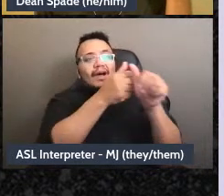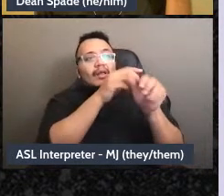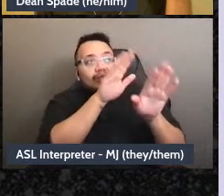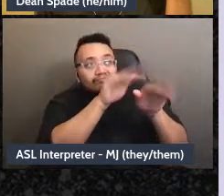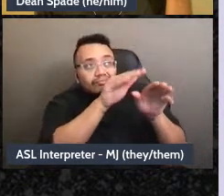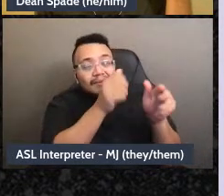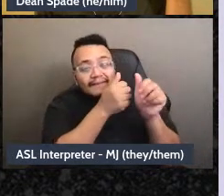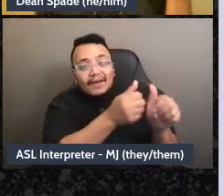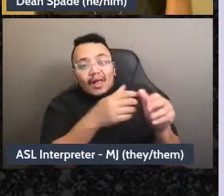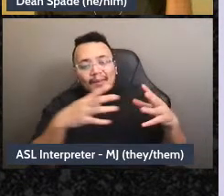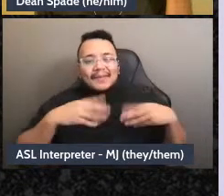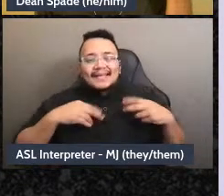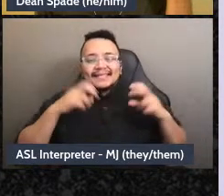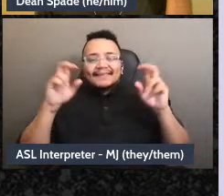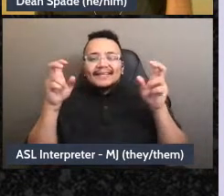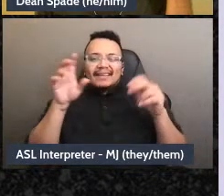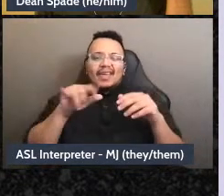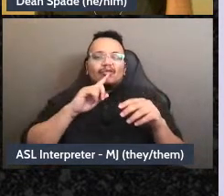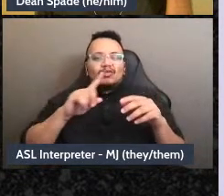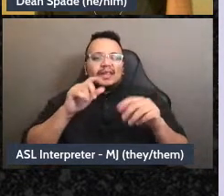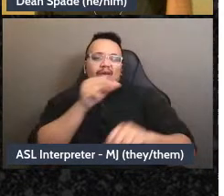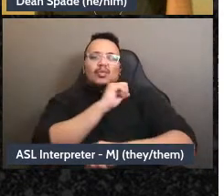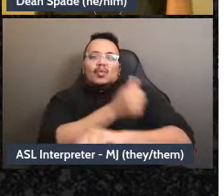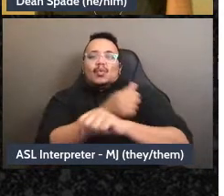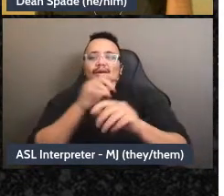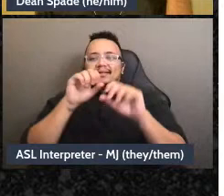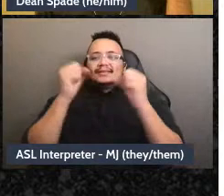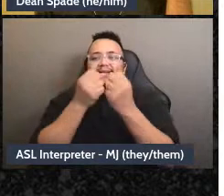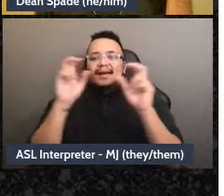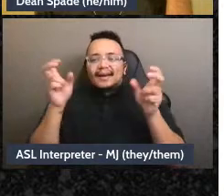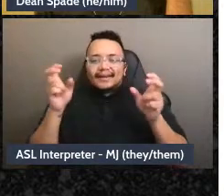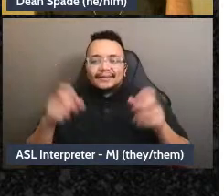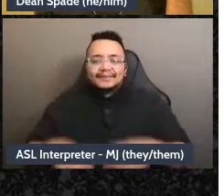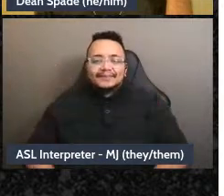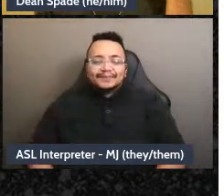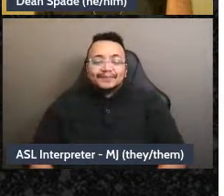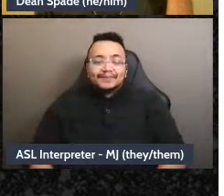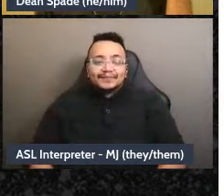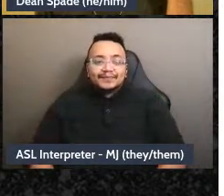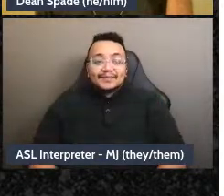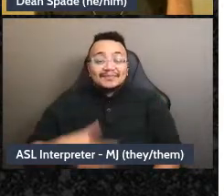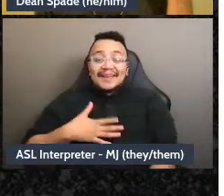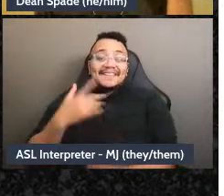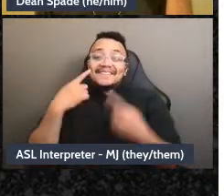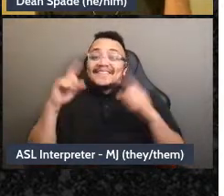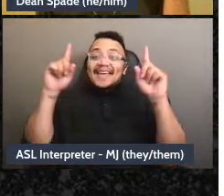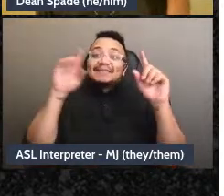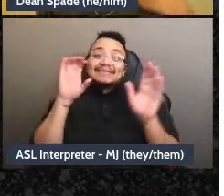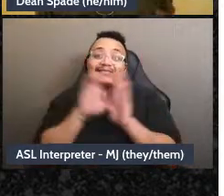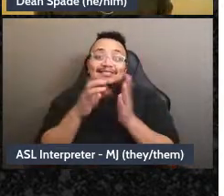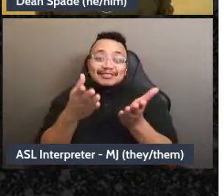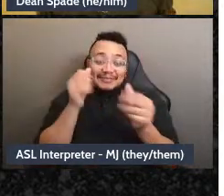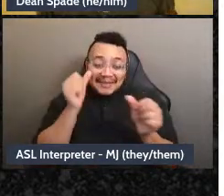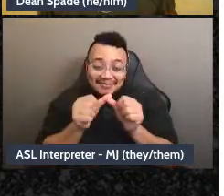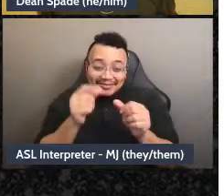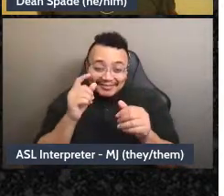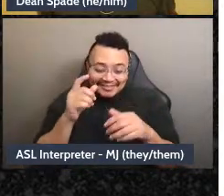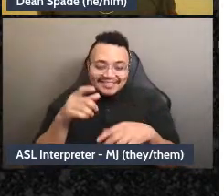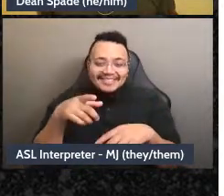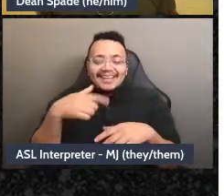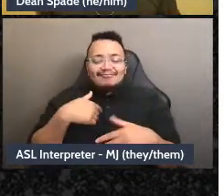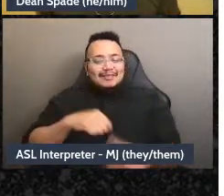in an authoritarian society. This is my famous graphic that I’m so proud I made, yes,